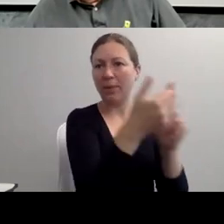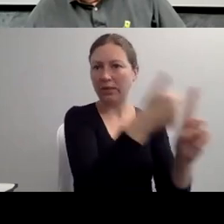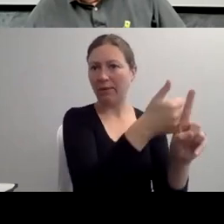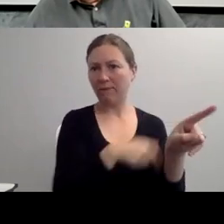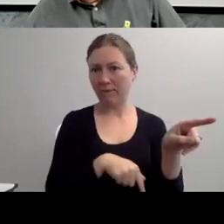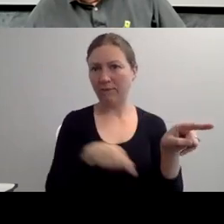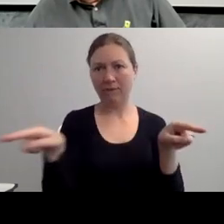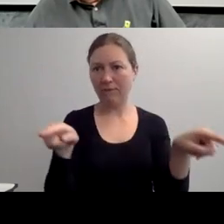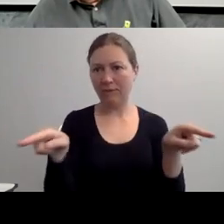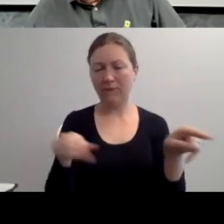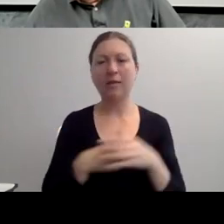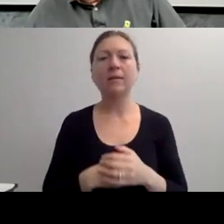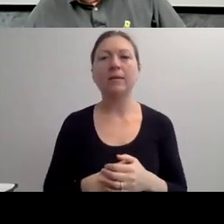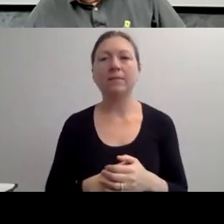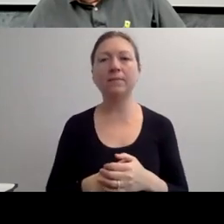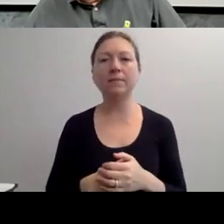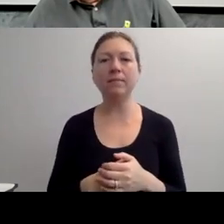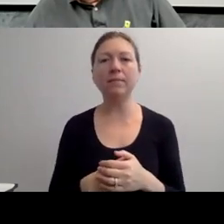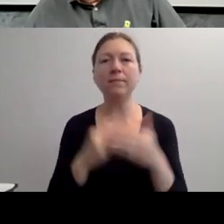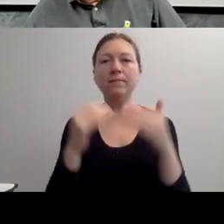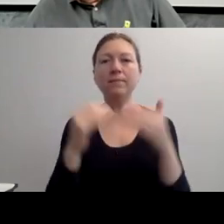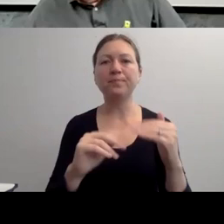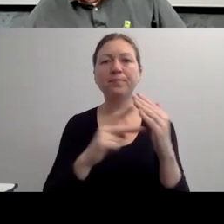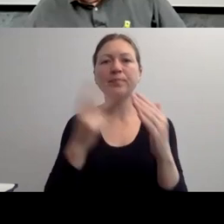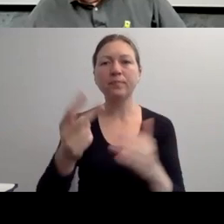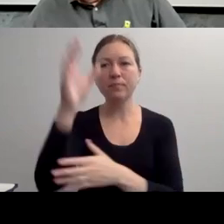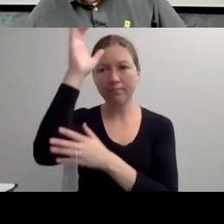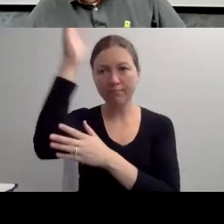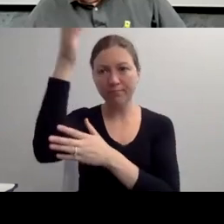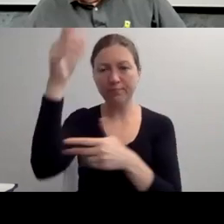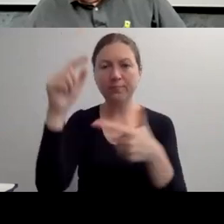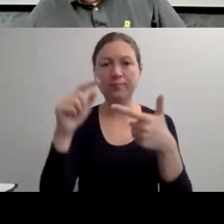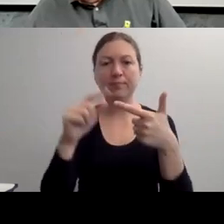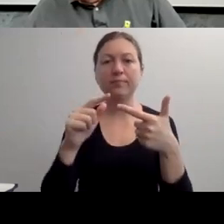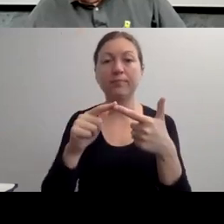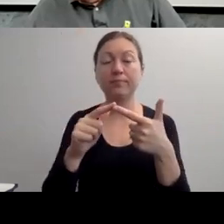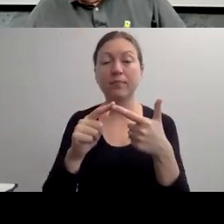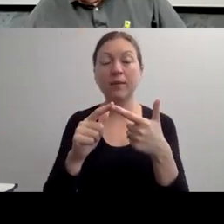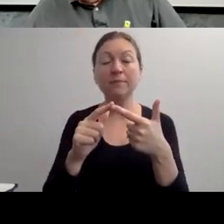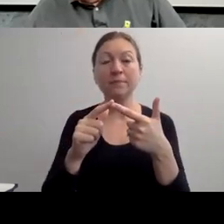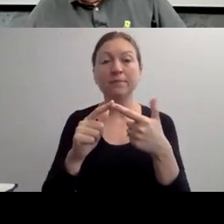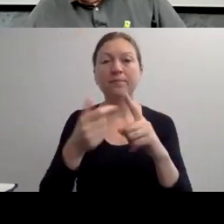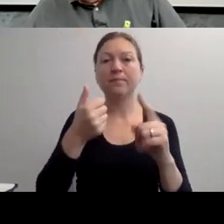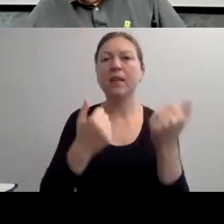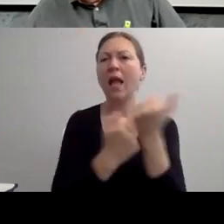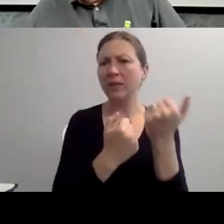"AND THEY HAVE A RESPONSIBILITY TO EVALUATE AND CONTROL THOSE SERVICES.